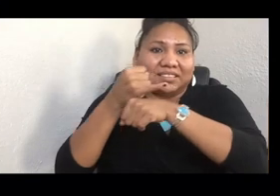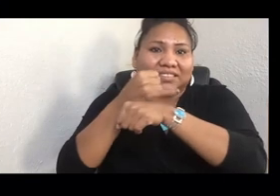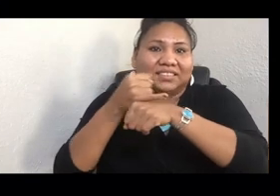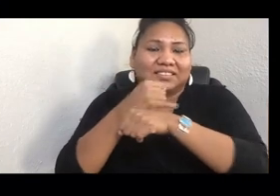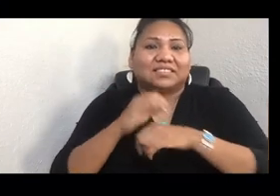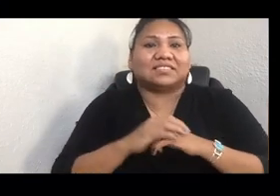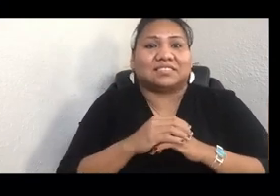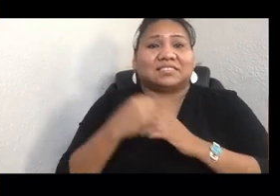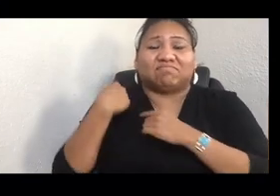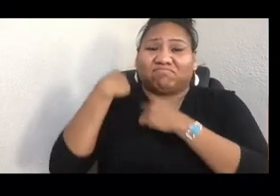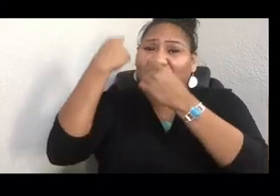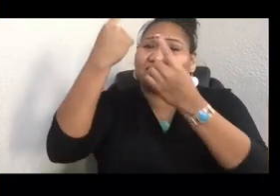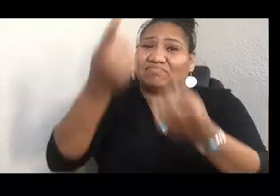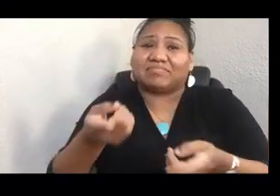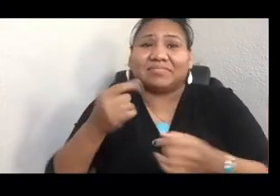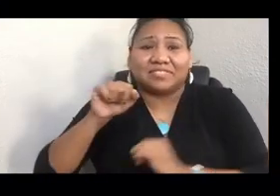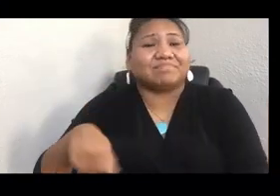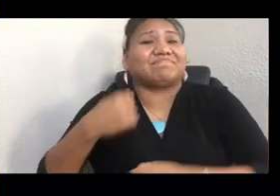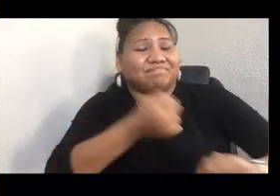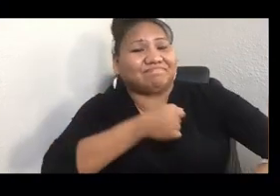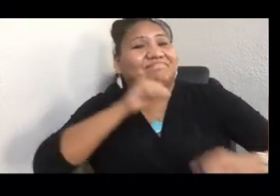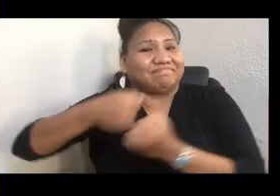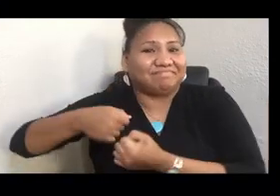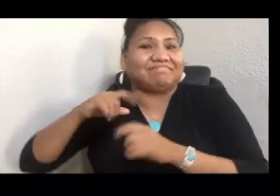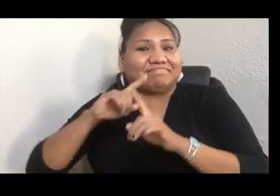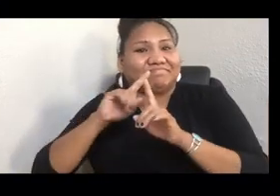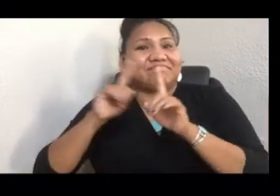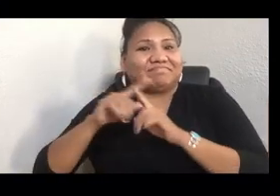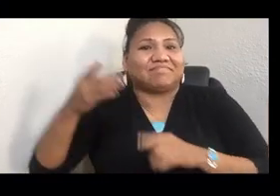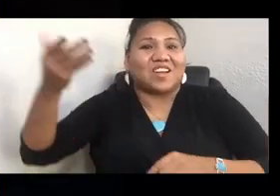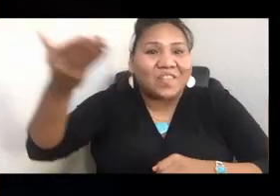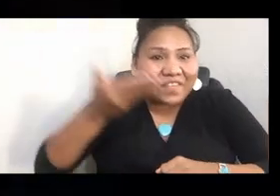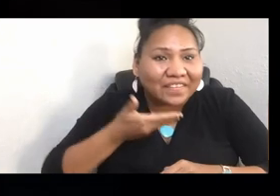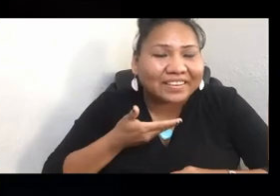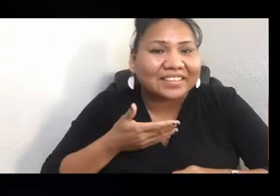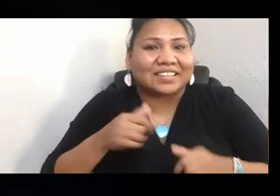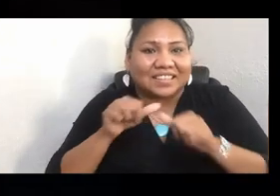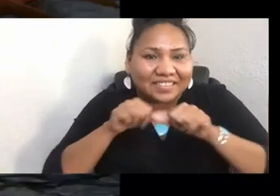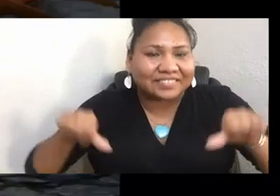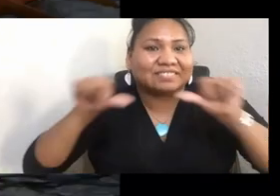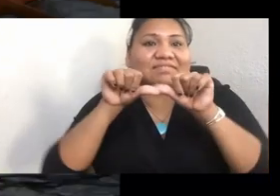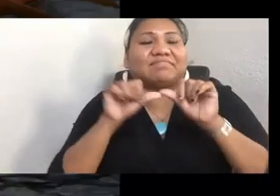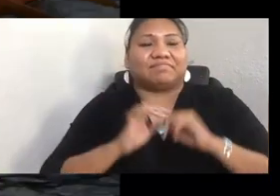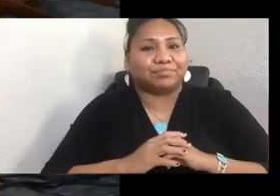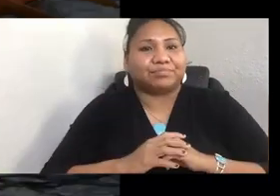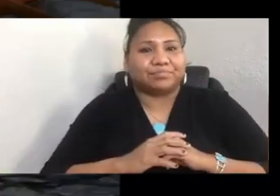The canoes have been paddling to a different host destination. And when I was paddling with Nisqually,